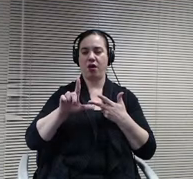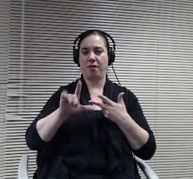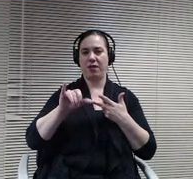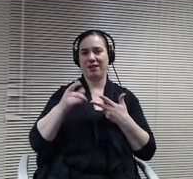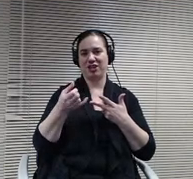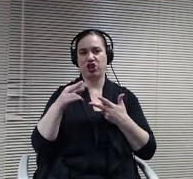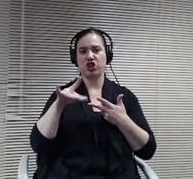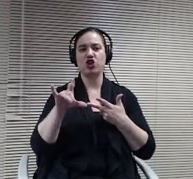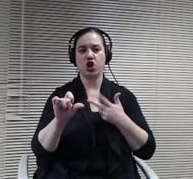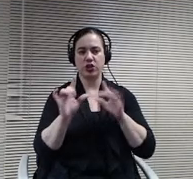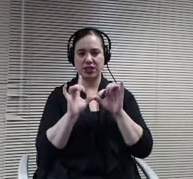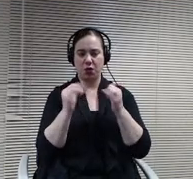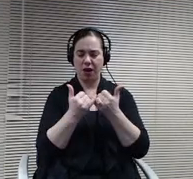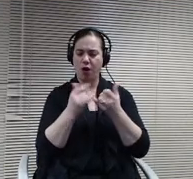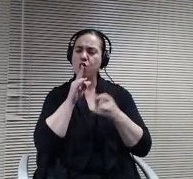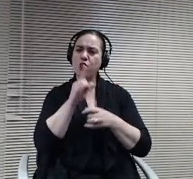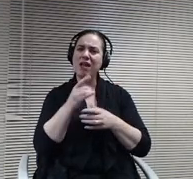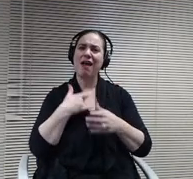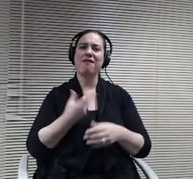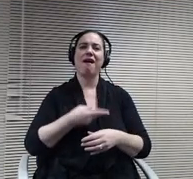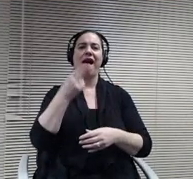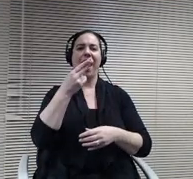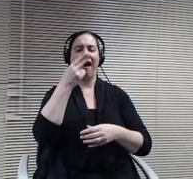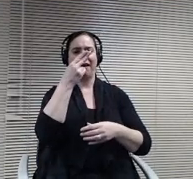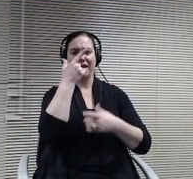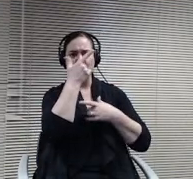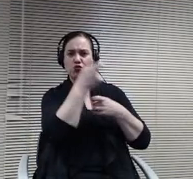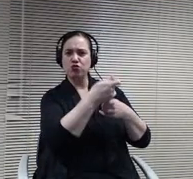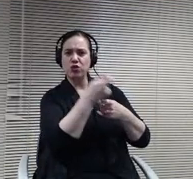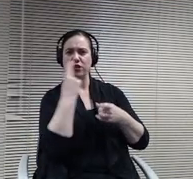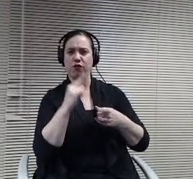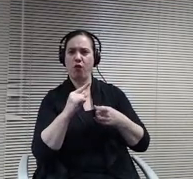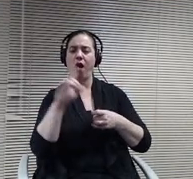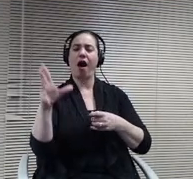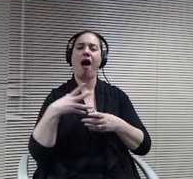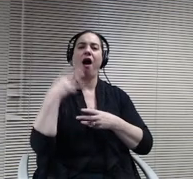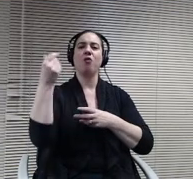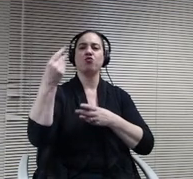Groups to be part of that, so these are all the things they have found so far in their